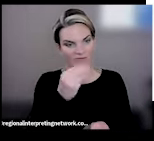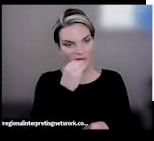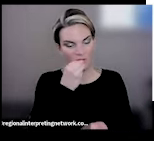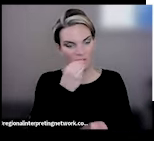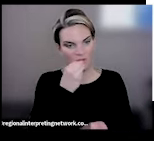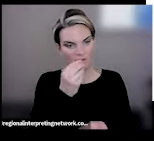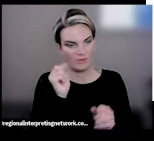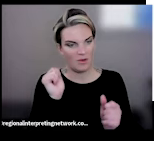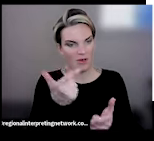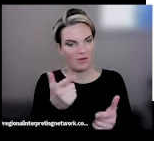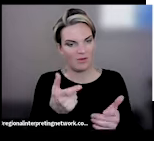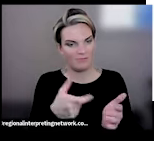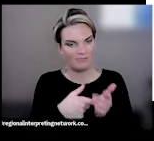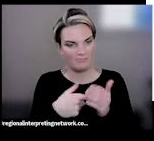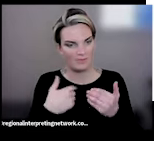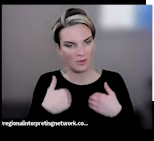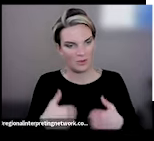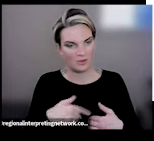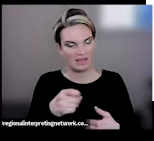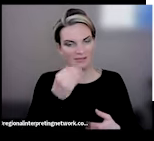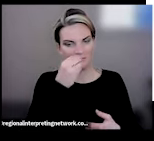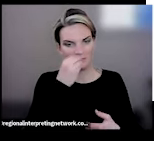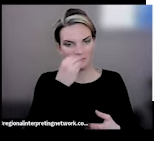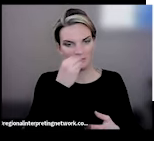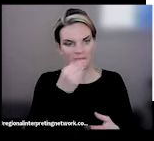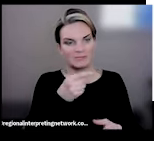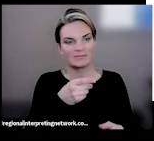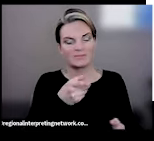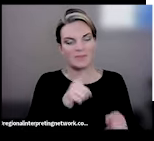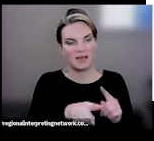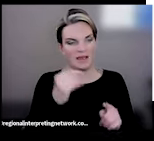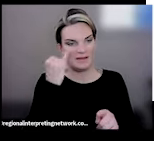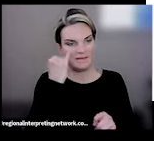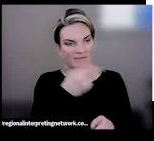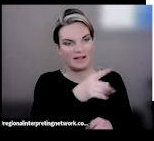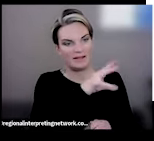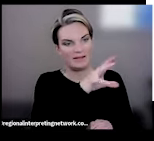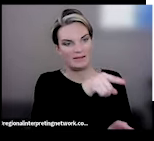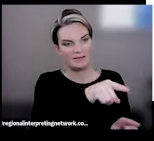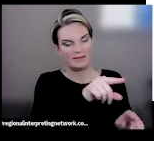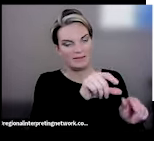need a healthy food system, so that's not good if they're unable to really devote as much